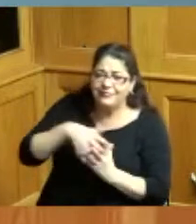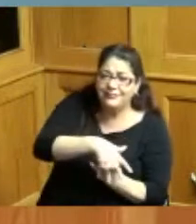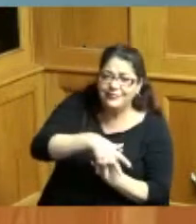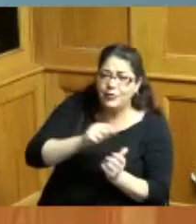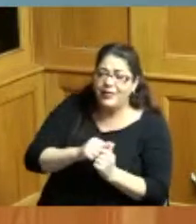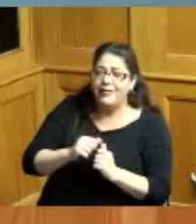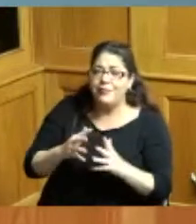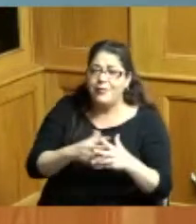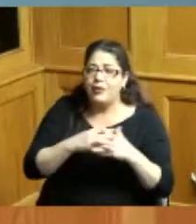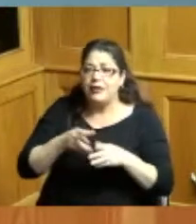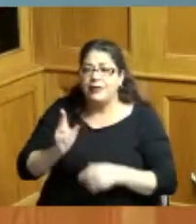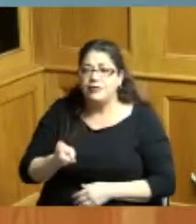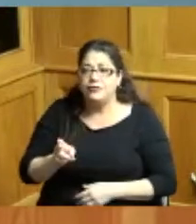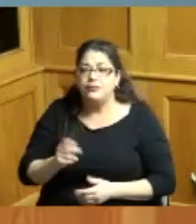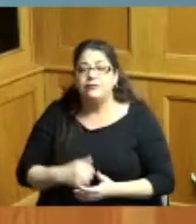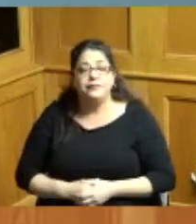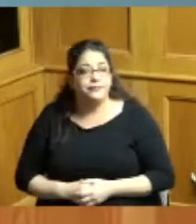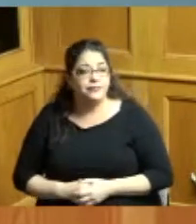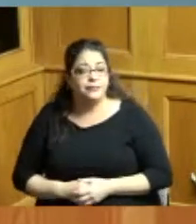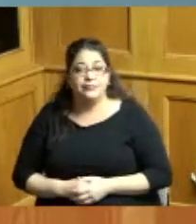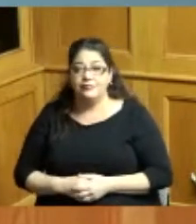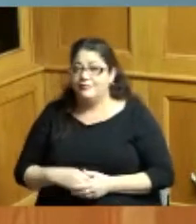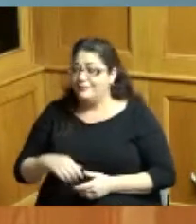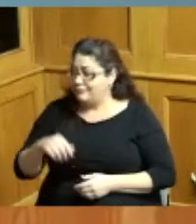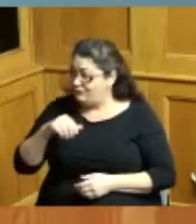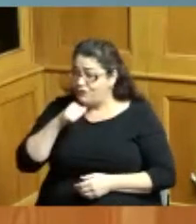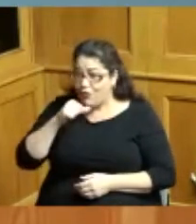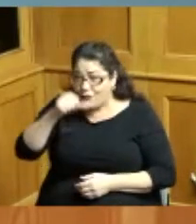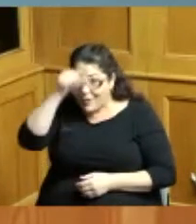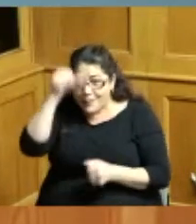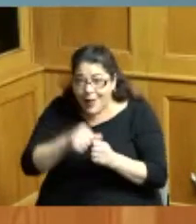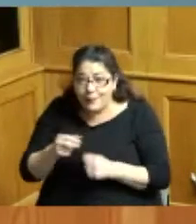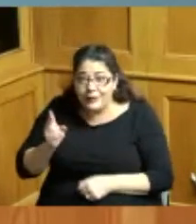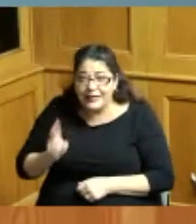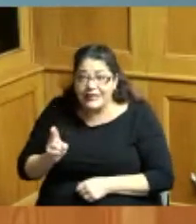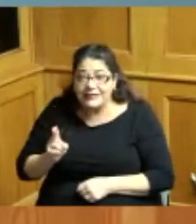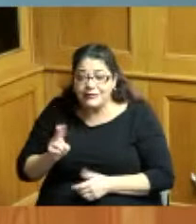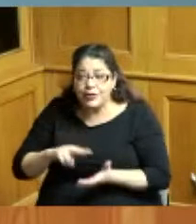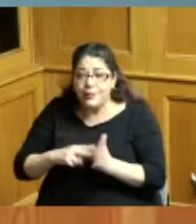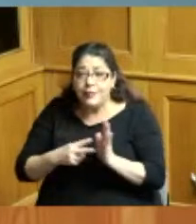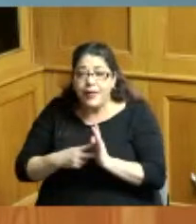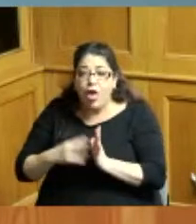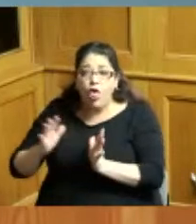reading that if we don't remember our history we're doomed to repeat it and we know there are